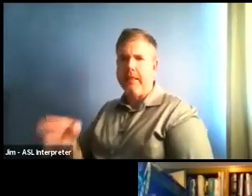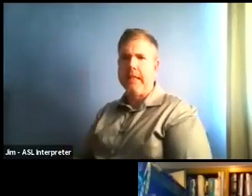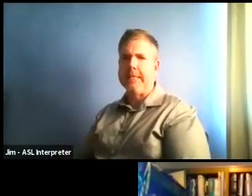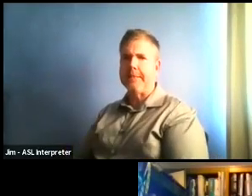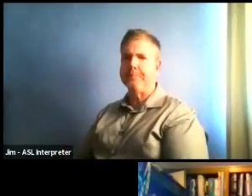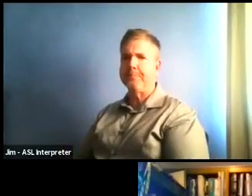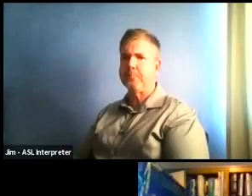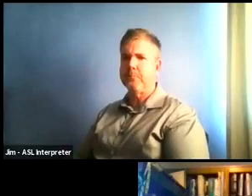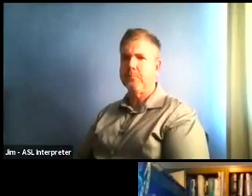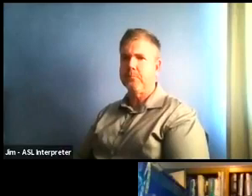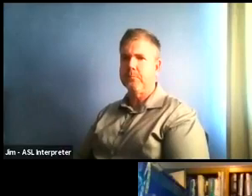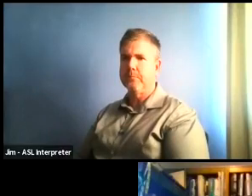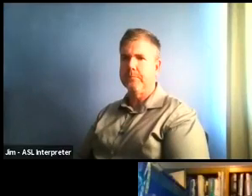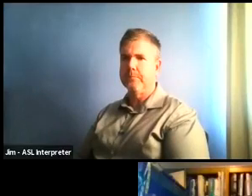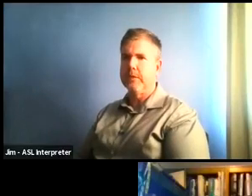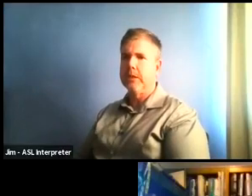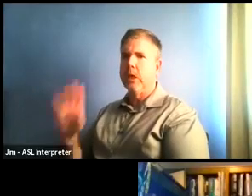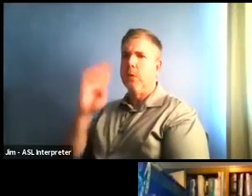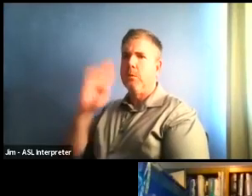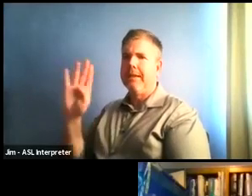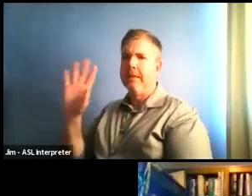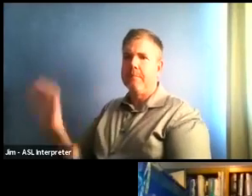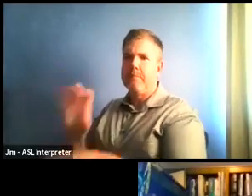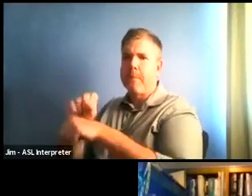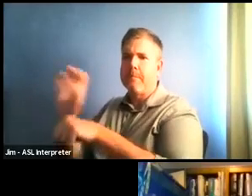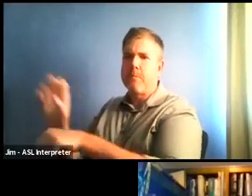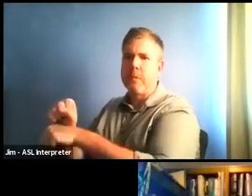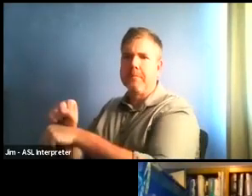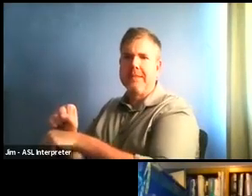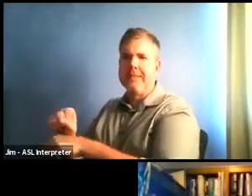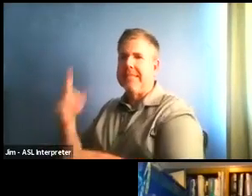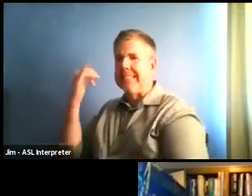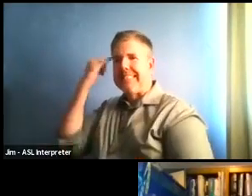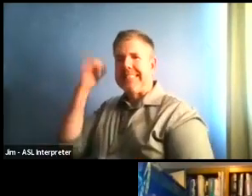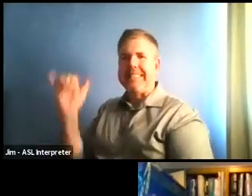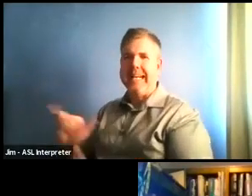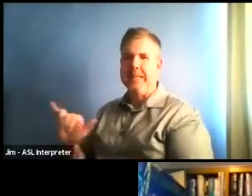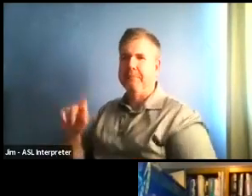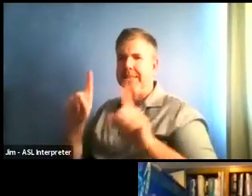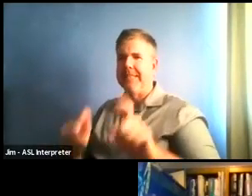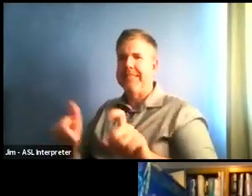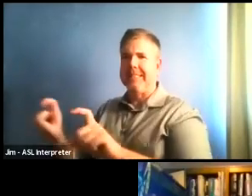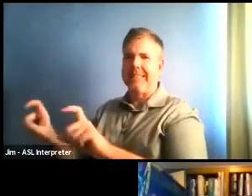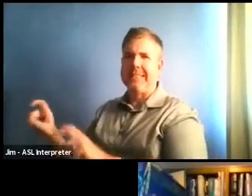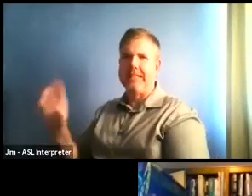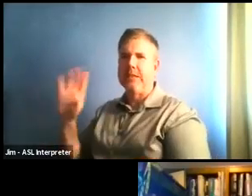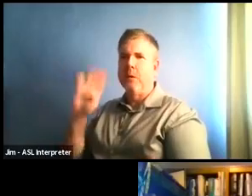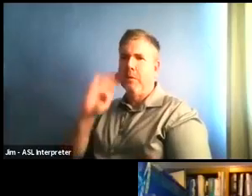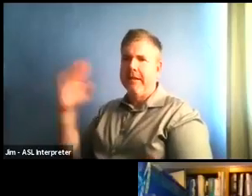we have for the antibody test and for the PSA testing. But we'll get back to you soon about that.